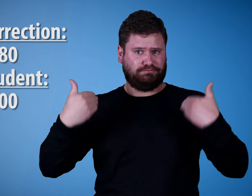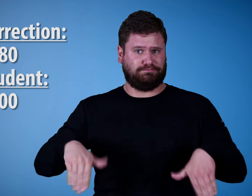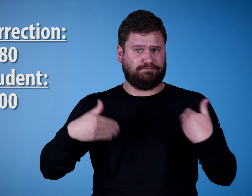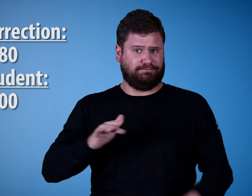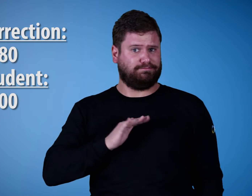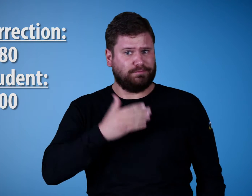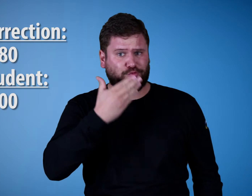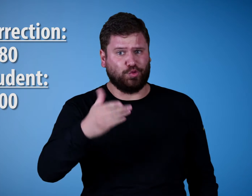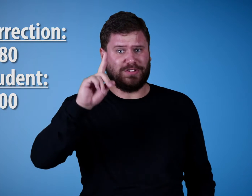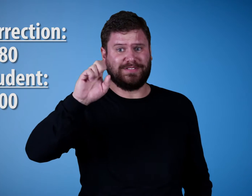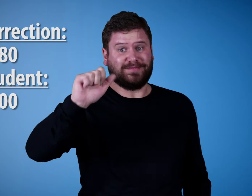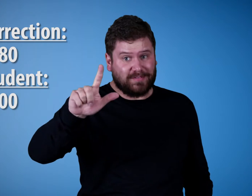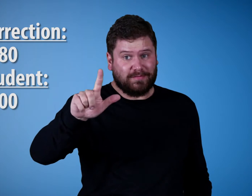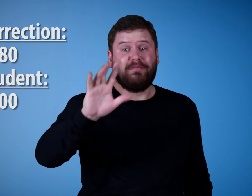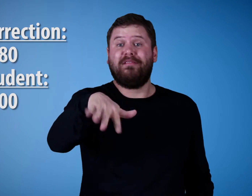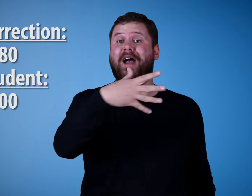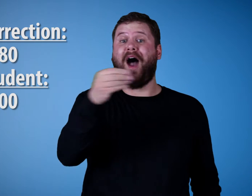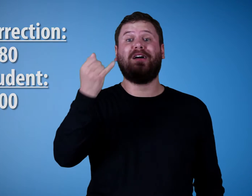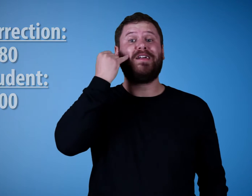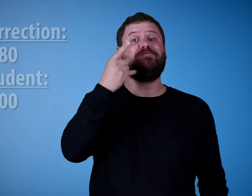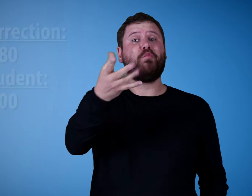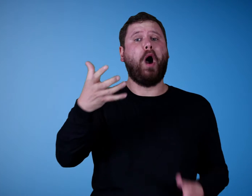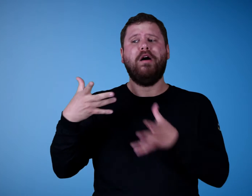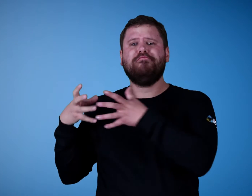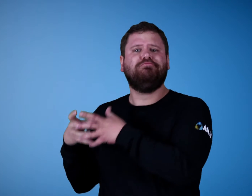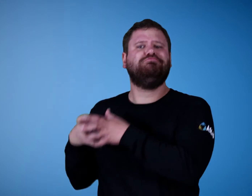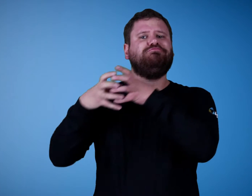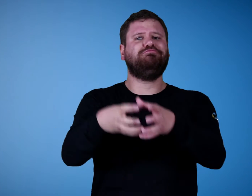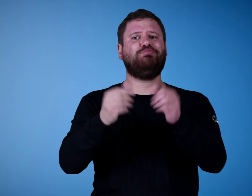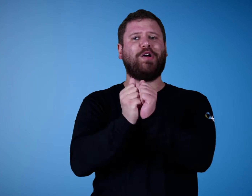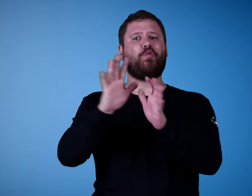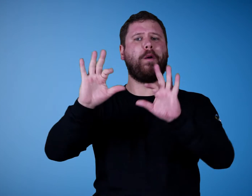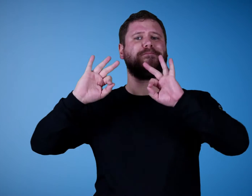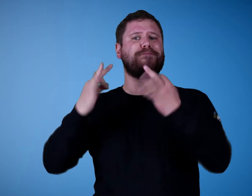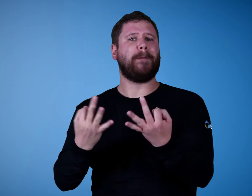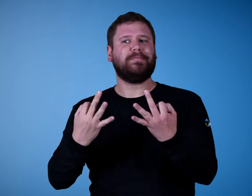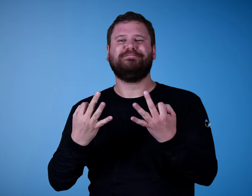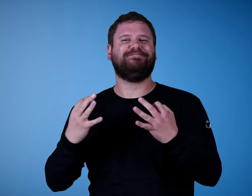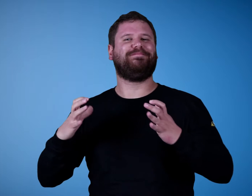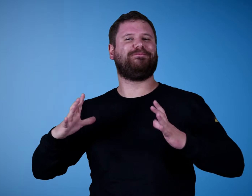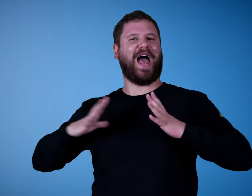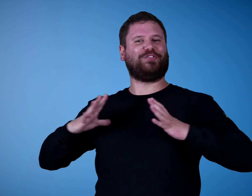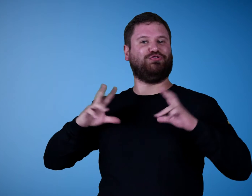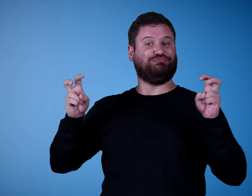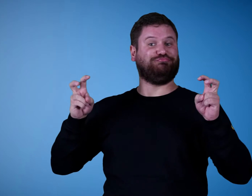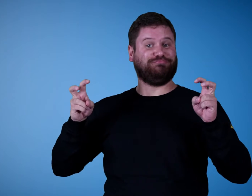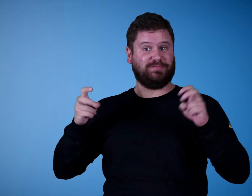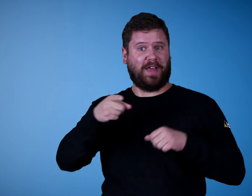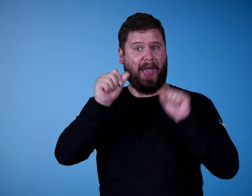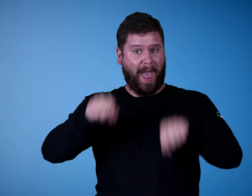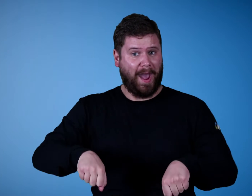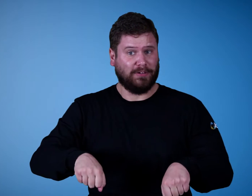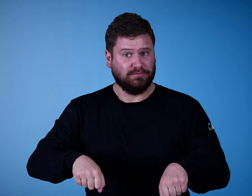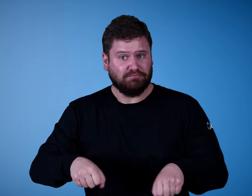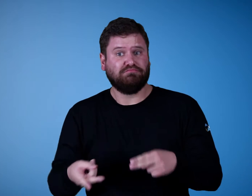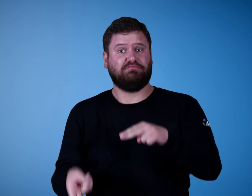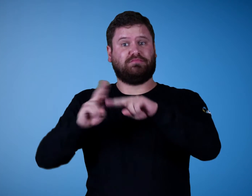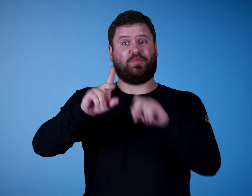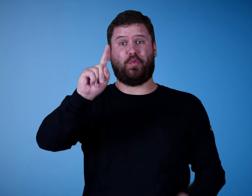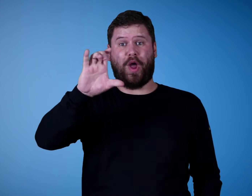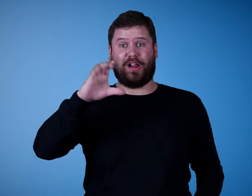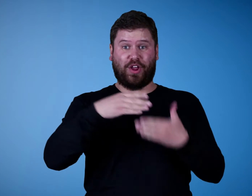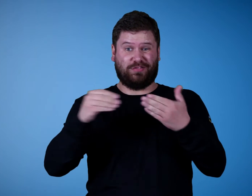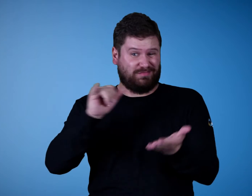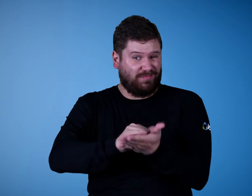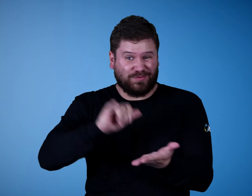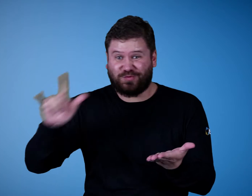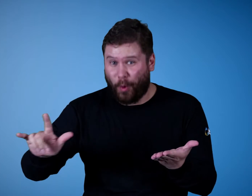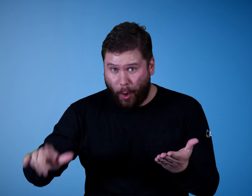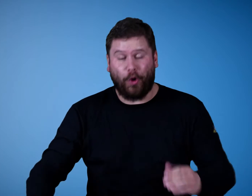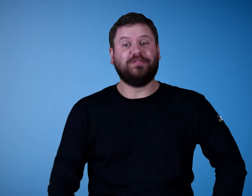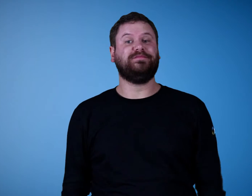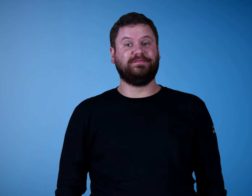If you want to go to the resort with you family for a "vacation," it'll only be anohter $100.